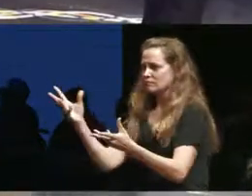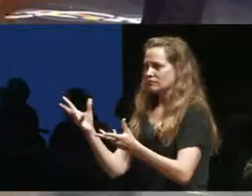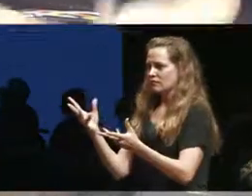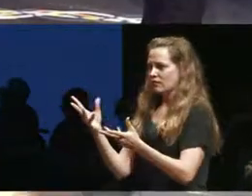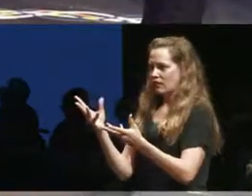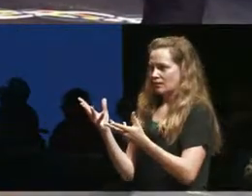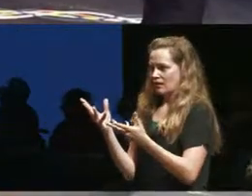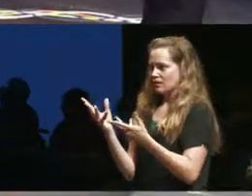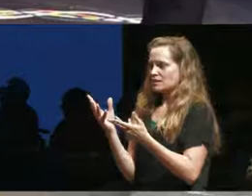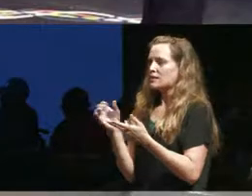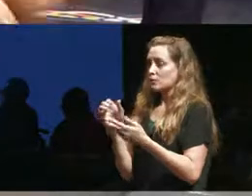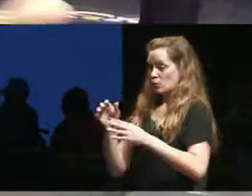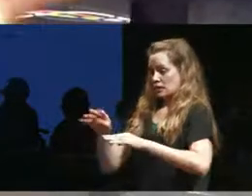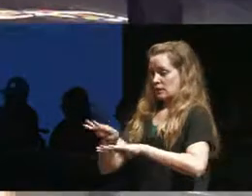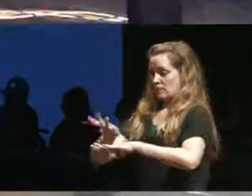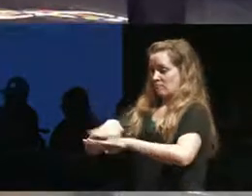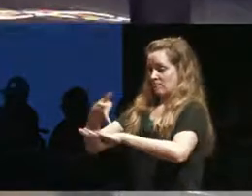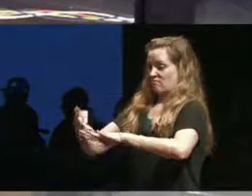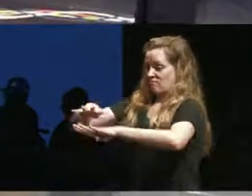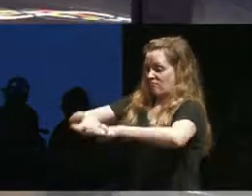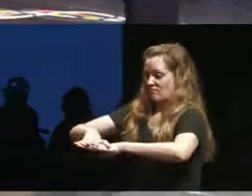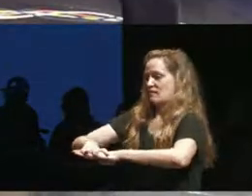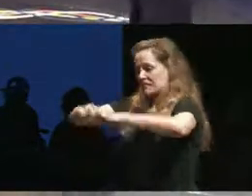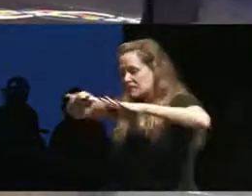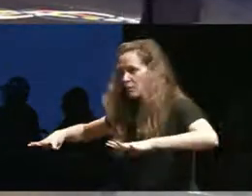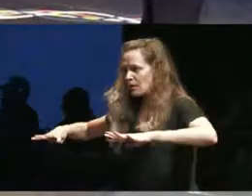separate out the conversation around blackness and the conversation around